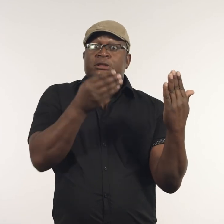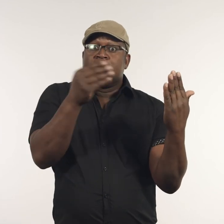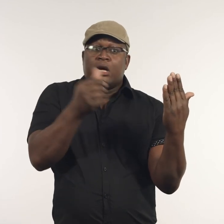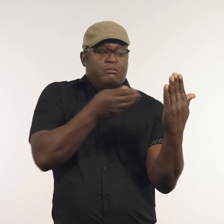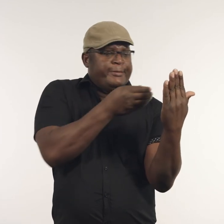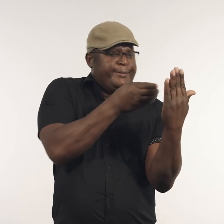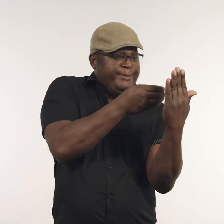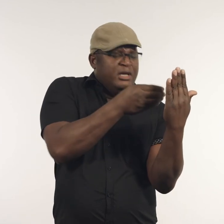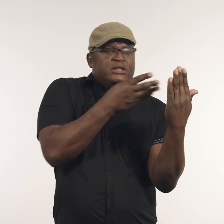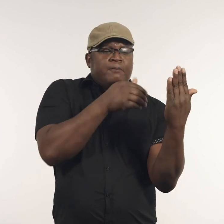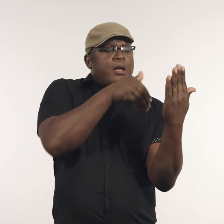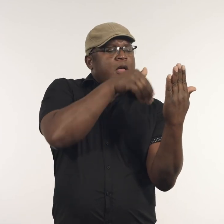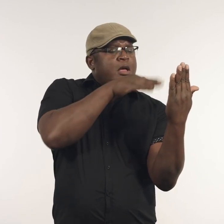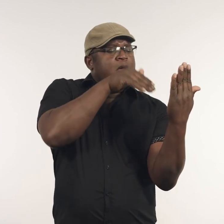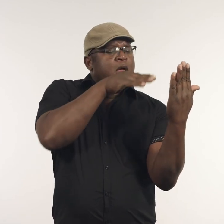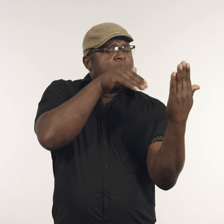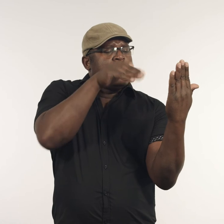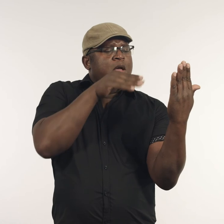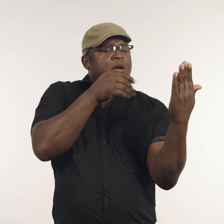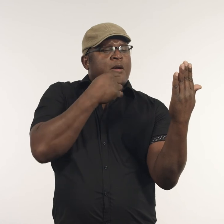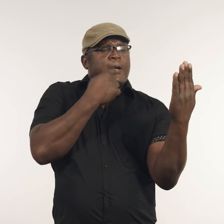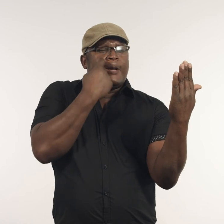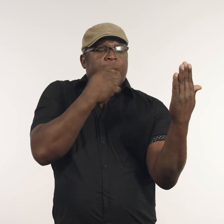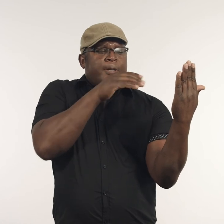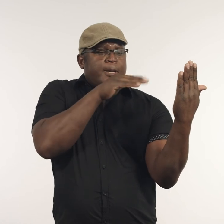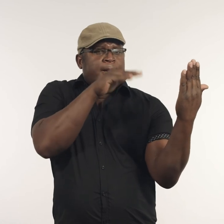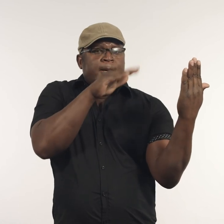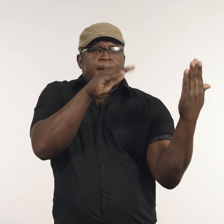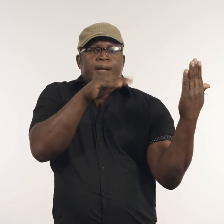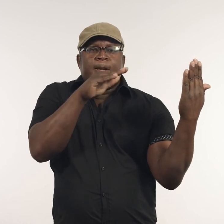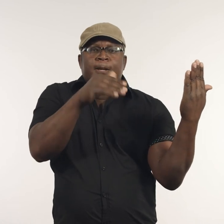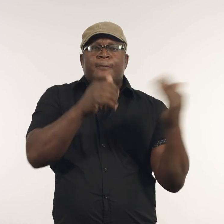Some sections have been left with fewer layers purposely